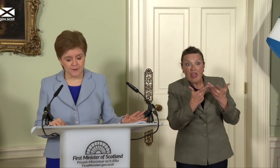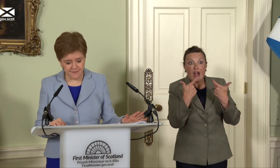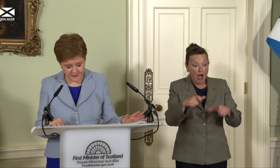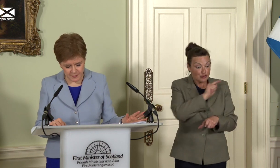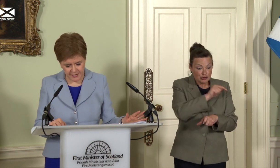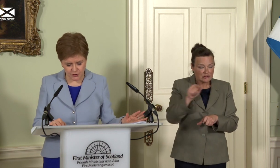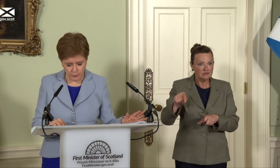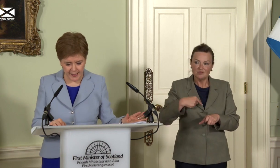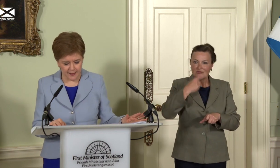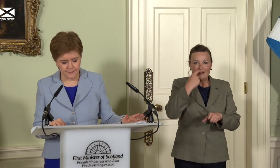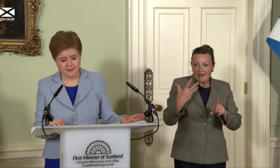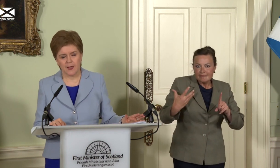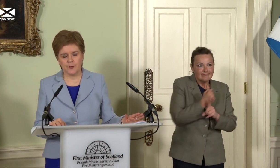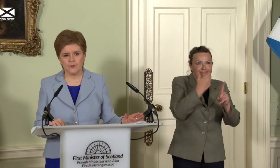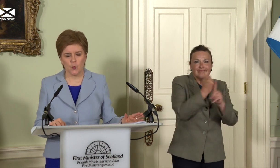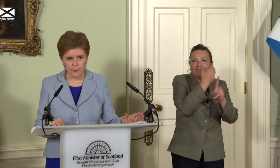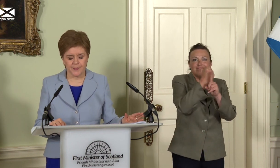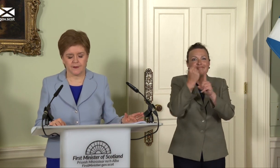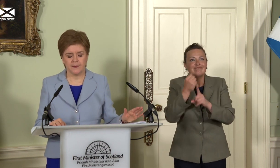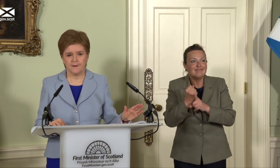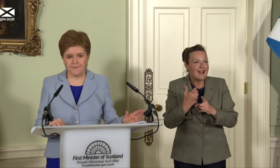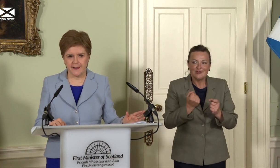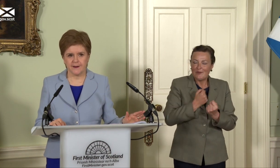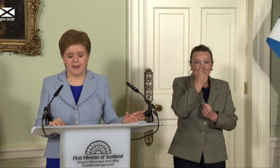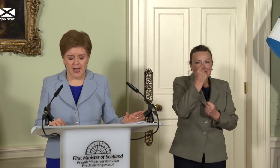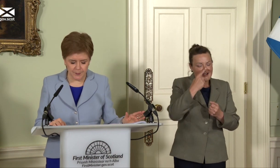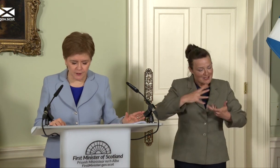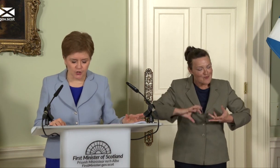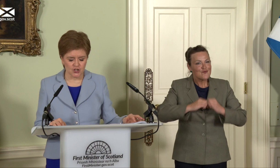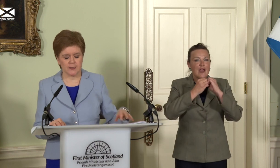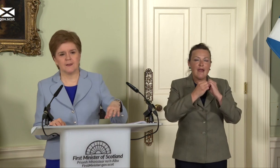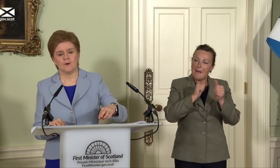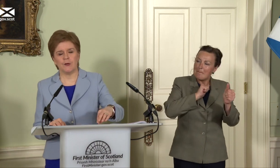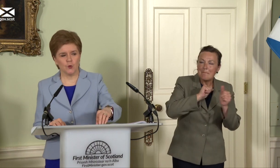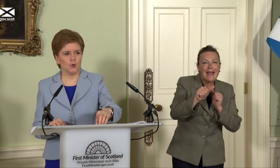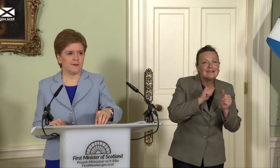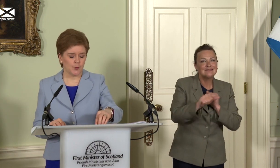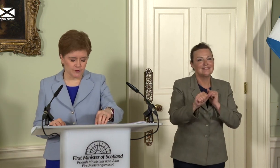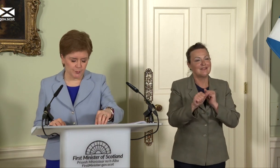vast potential we have and build the wealthier, fairer, happier country we know is possible.